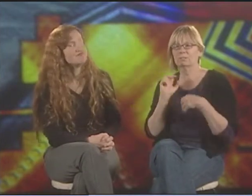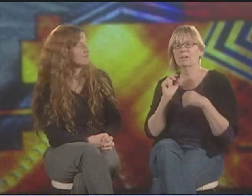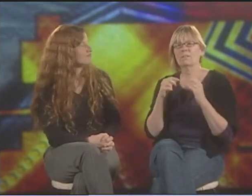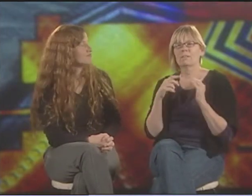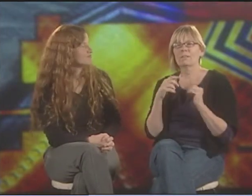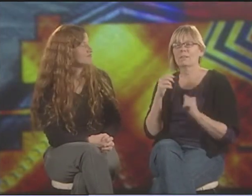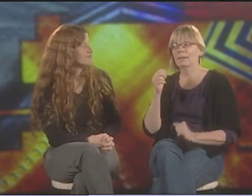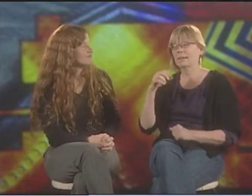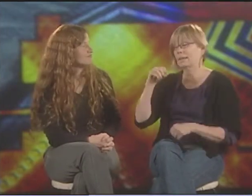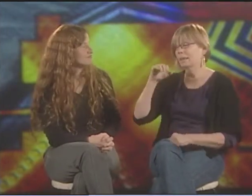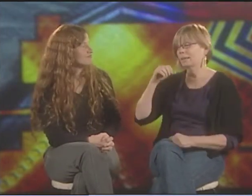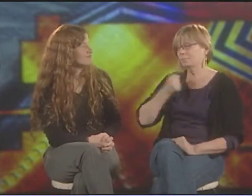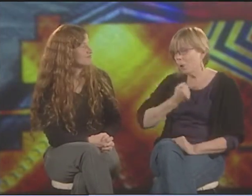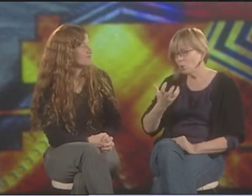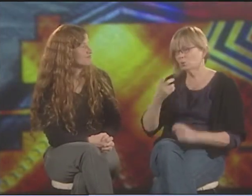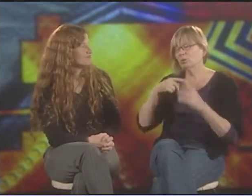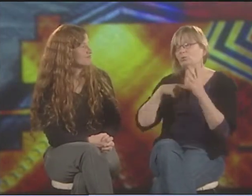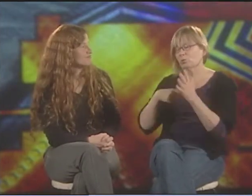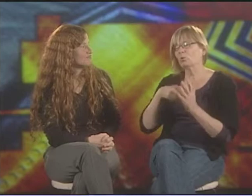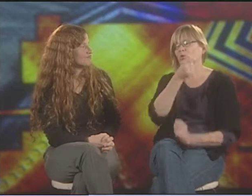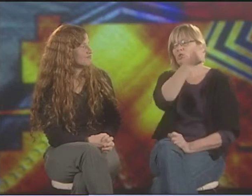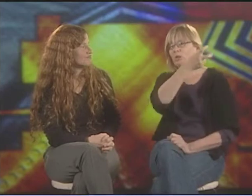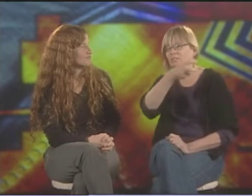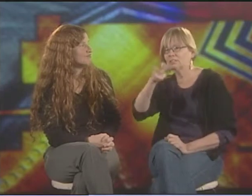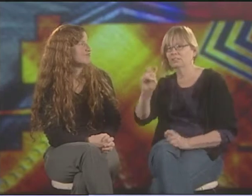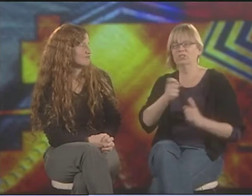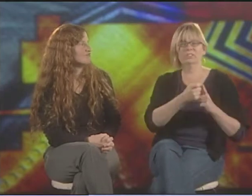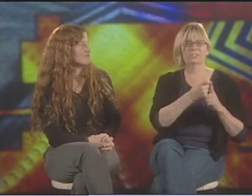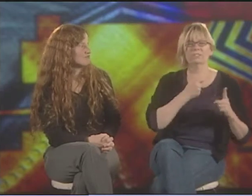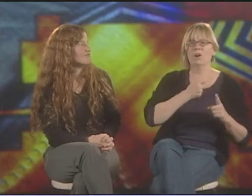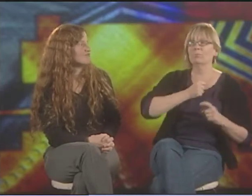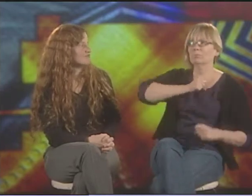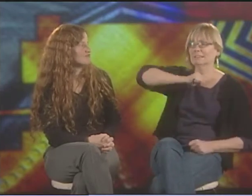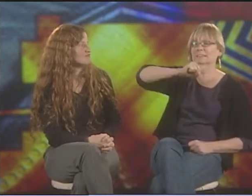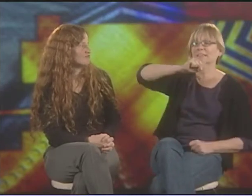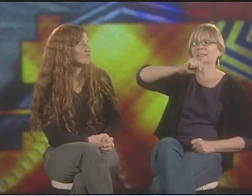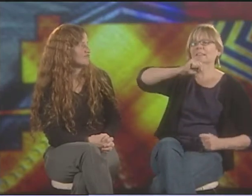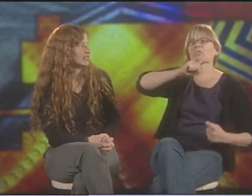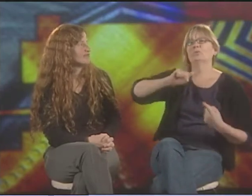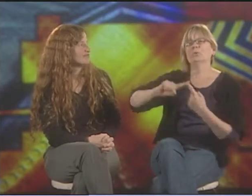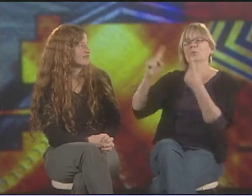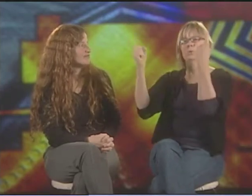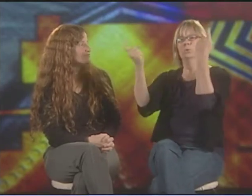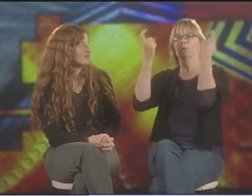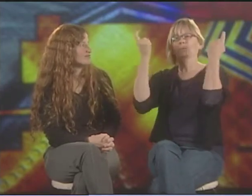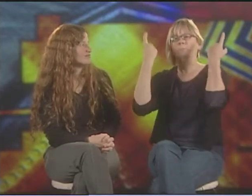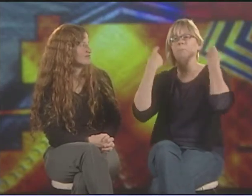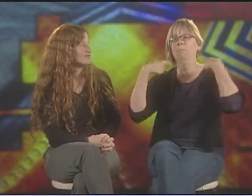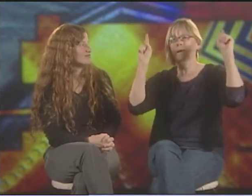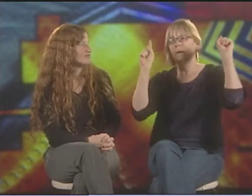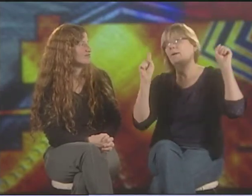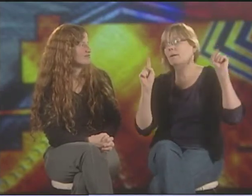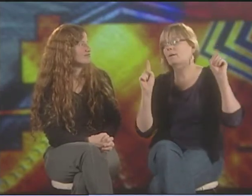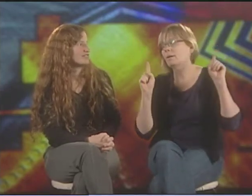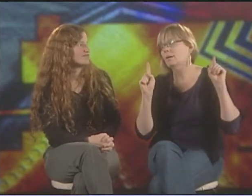IT IS A TRANSITION FROM THAT RESISTANCE, FROM BEING OPPRESSED TO FINALLY CELEBRATING IN THE END.